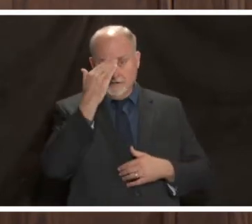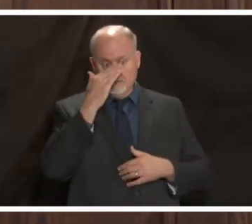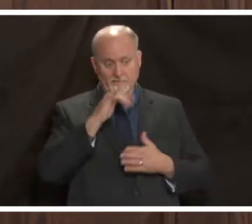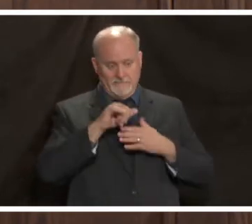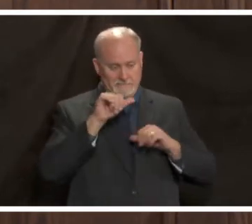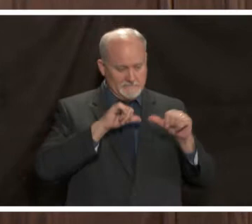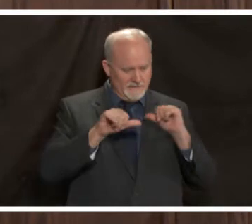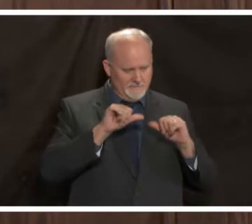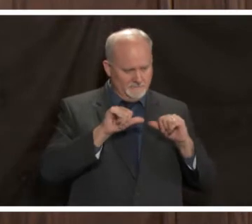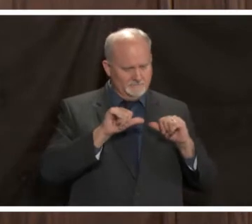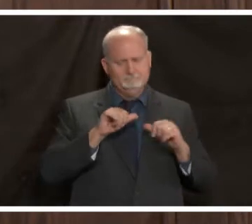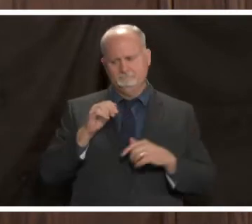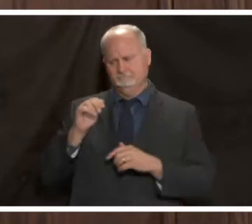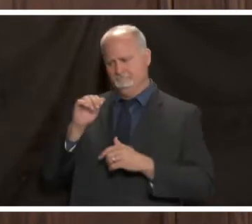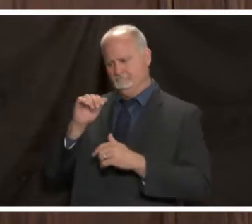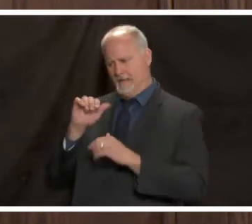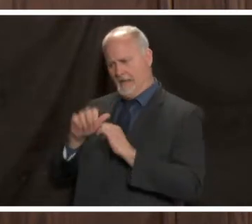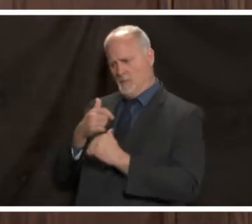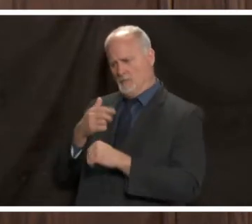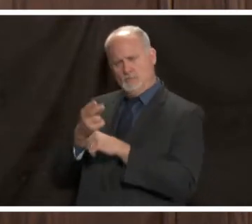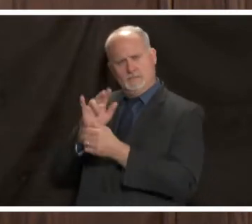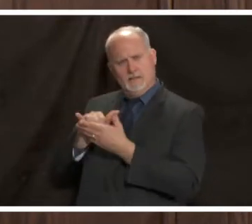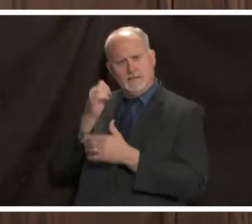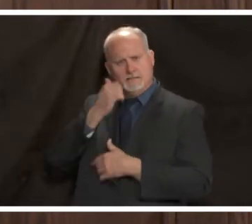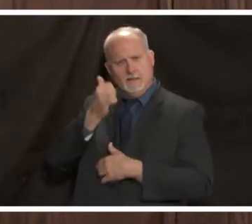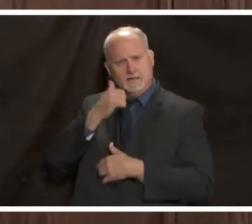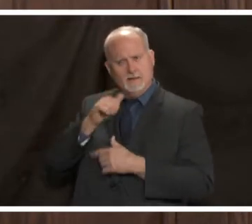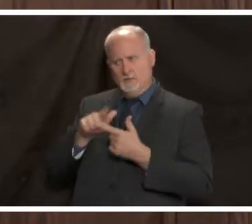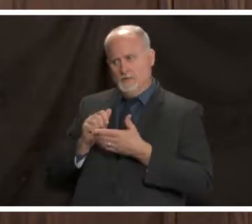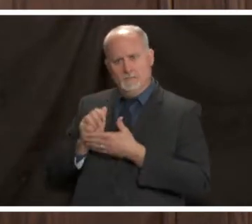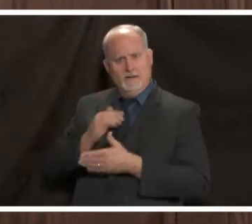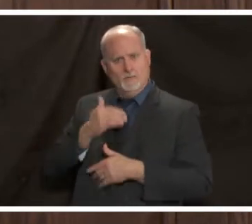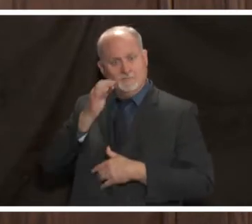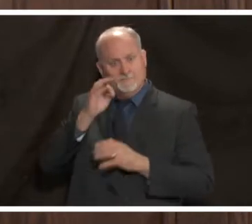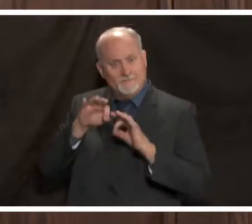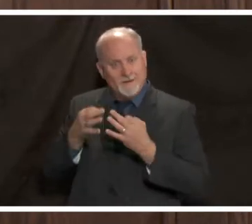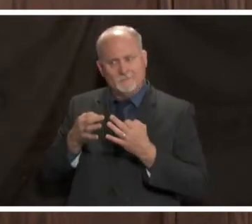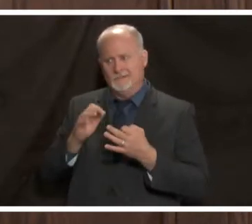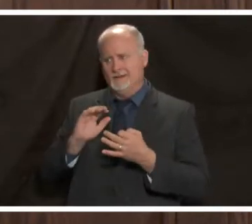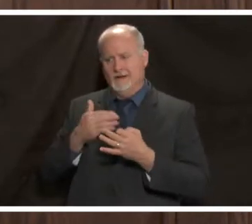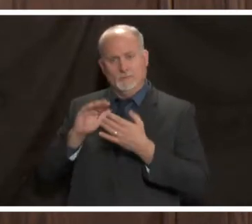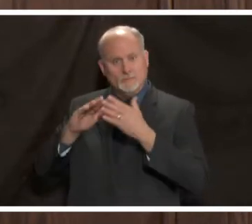to our day-to-day lives to help our families out and ourselves out but also our community